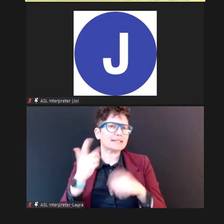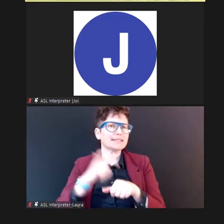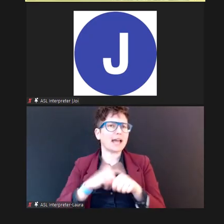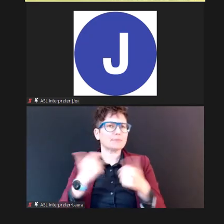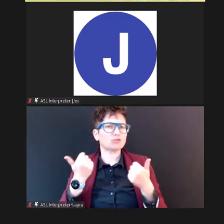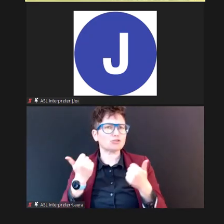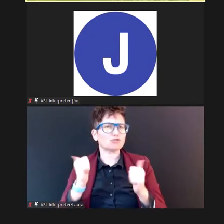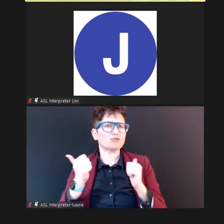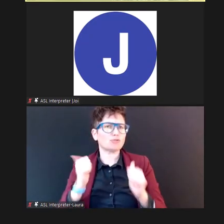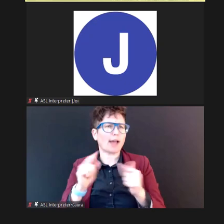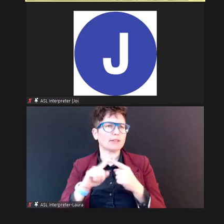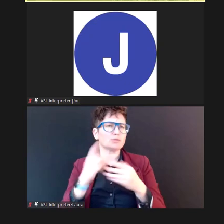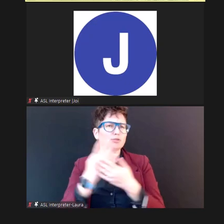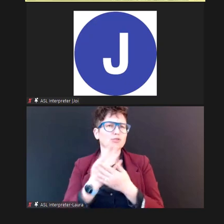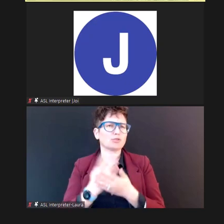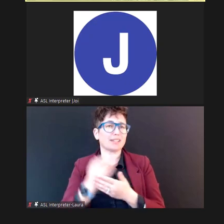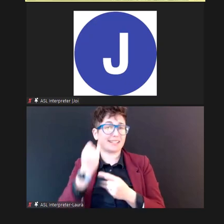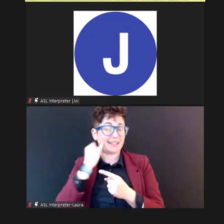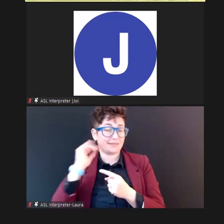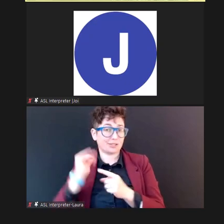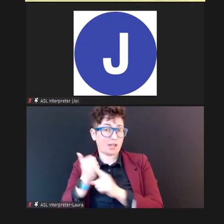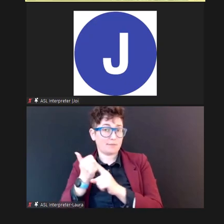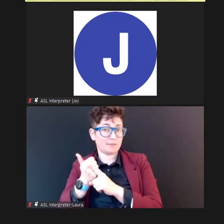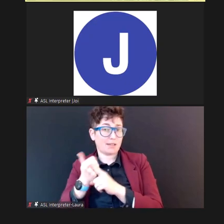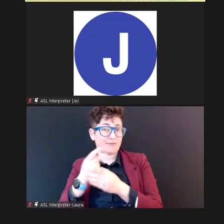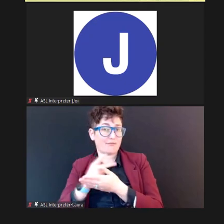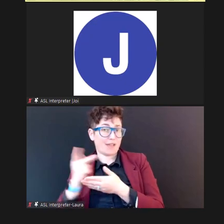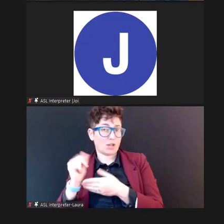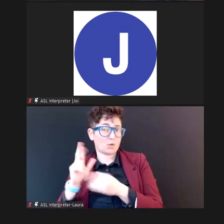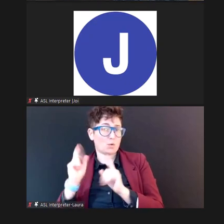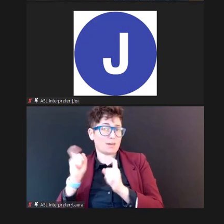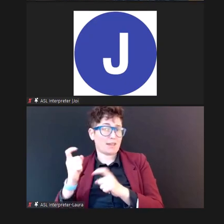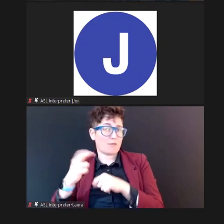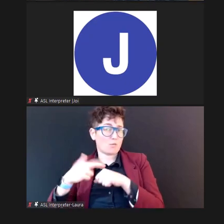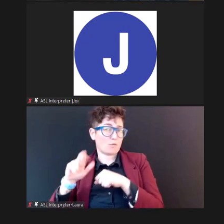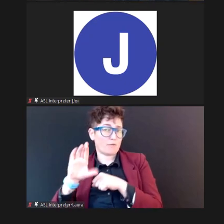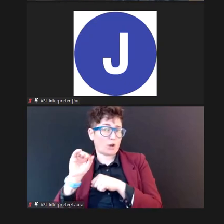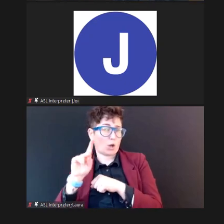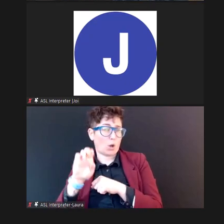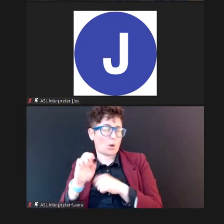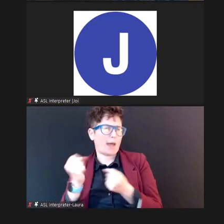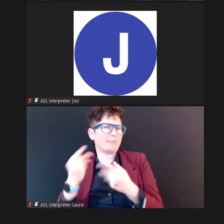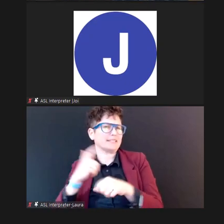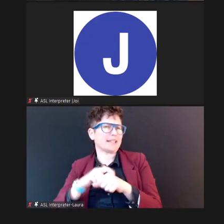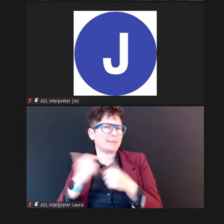Dr. Terry Foust, AuD, CCC-A/SLP: Okay, yeah, so I like to think of this